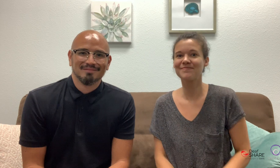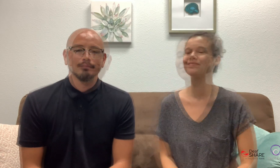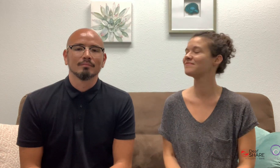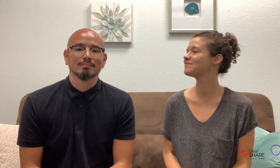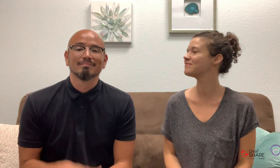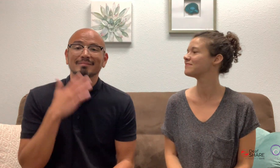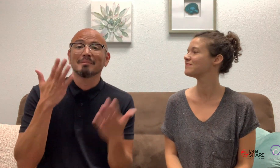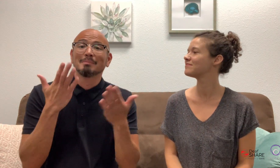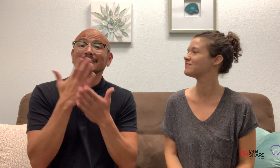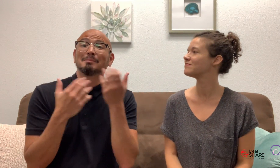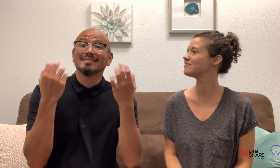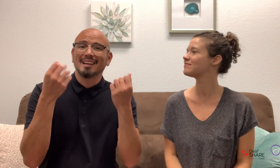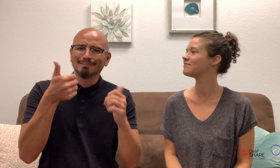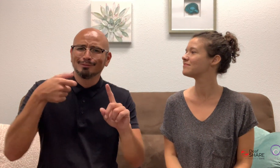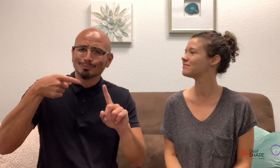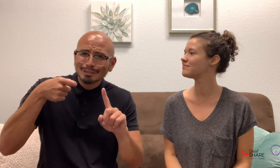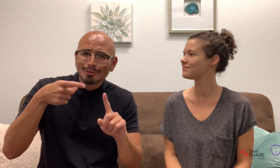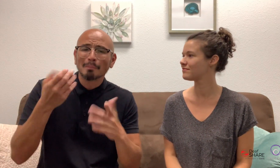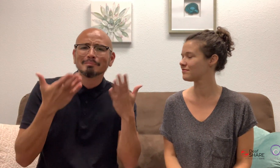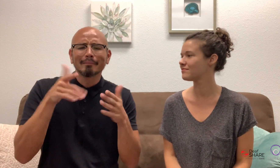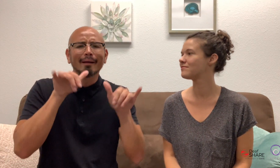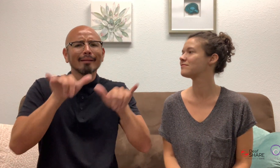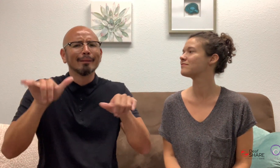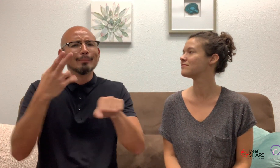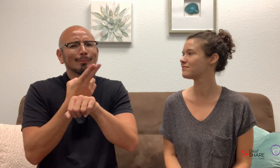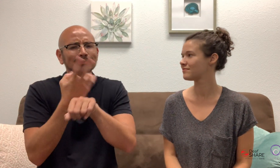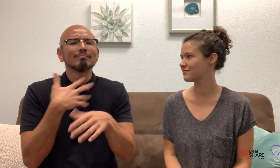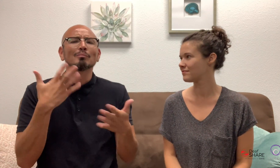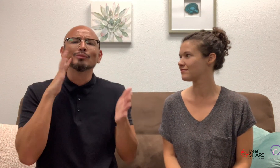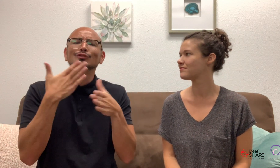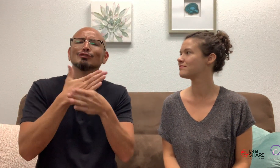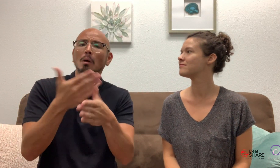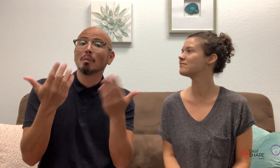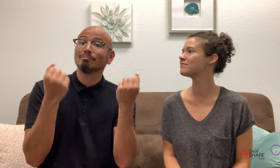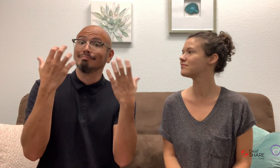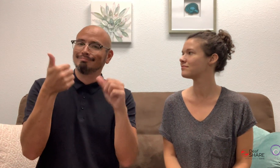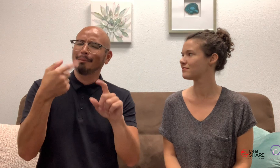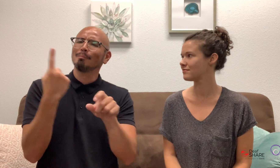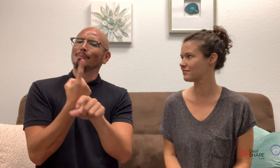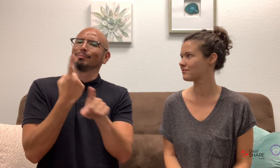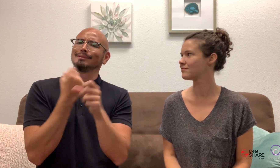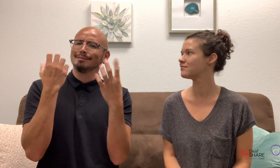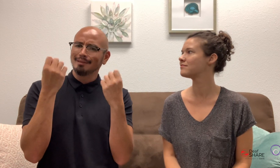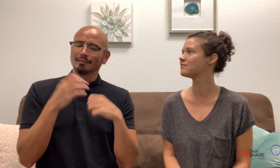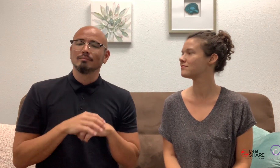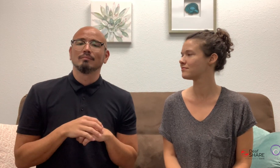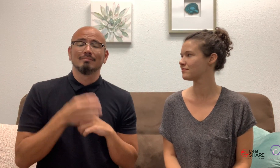Some signs may be triggering and some of them are not commonly used, so we are here to show the appropriate signs.